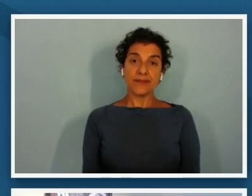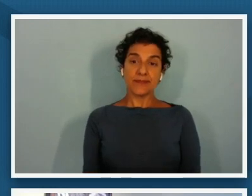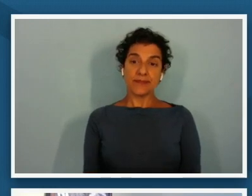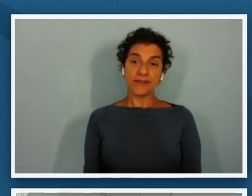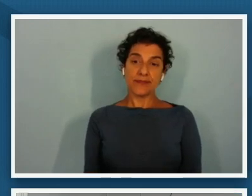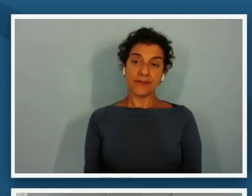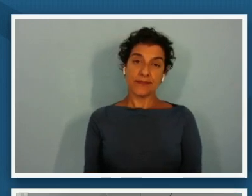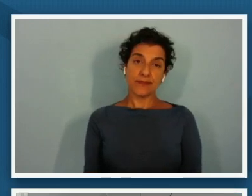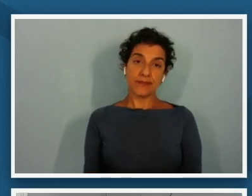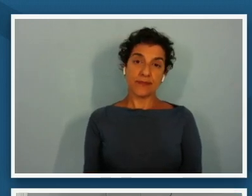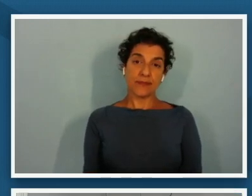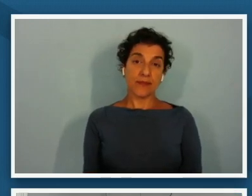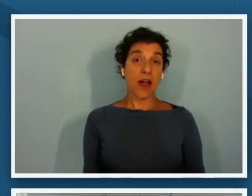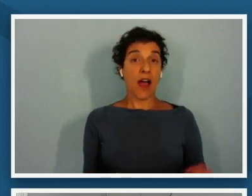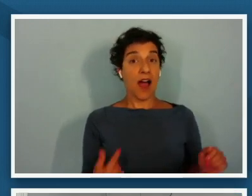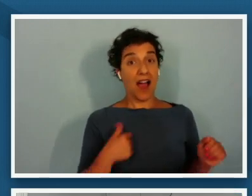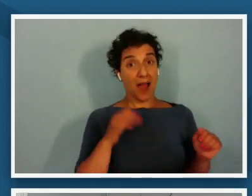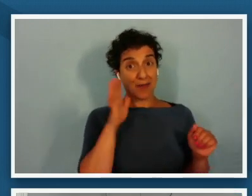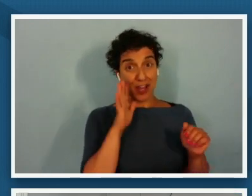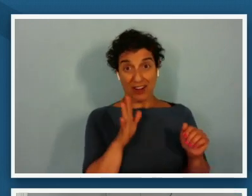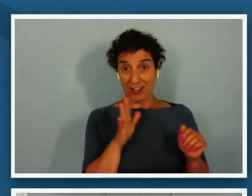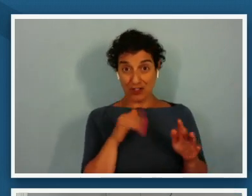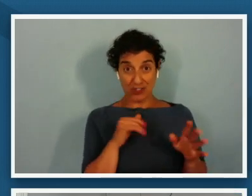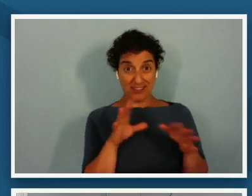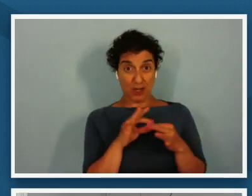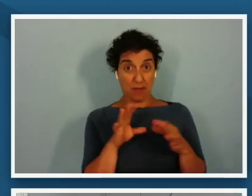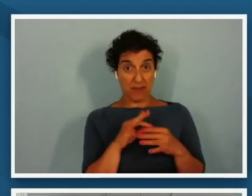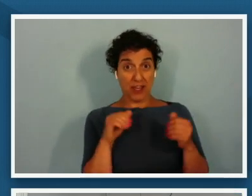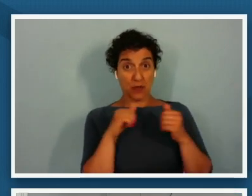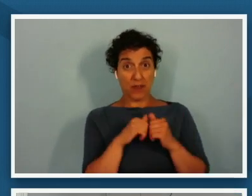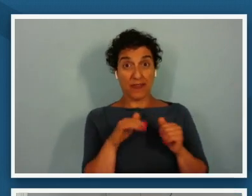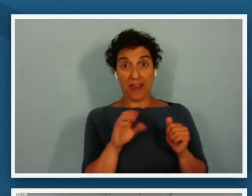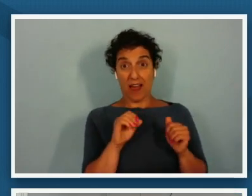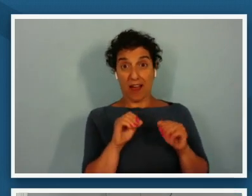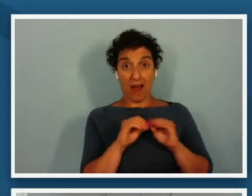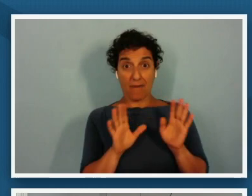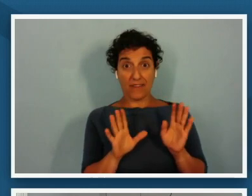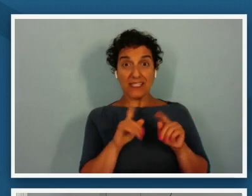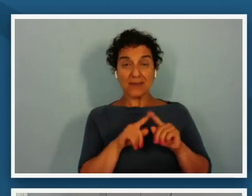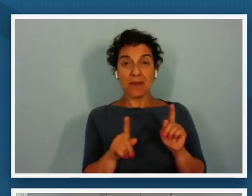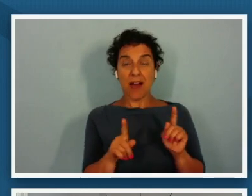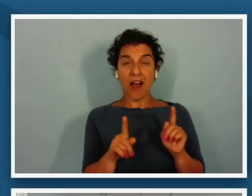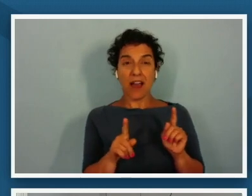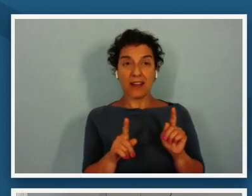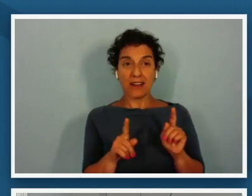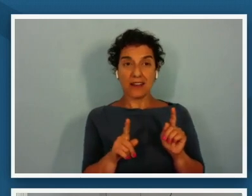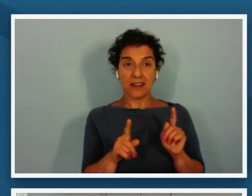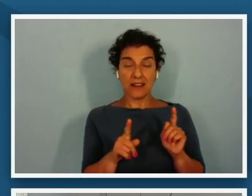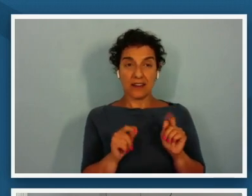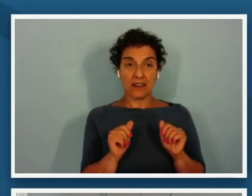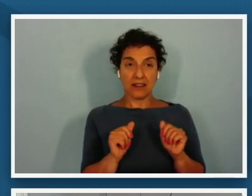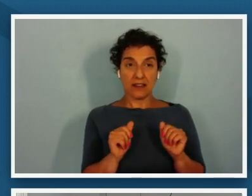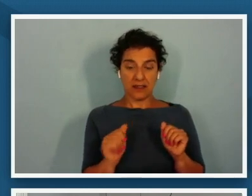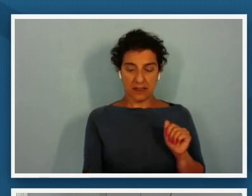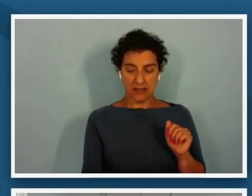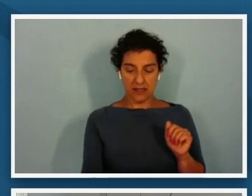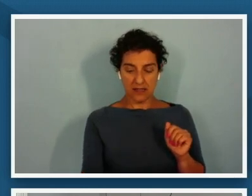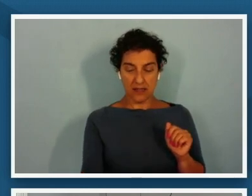i'm gonna jump in with the obvious but i just i mean lewis maintains such a